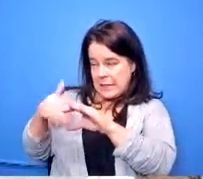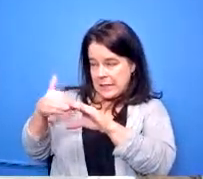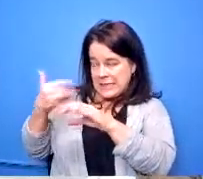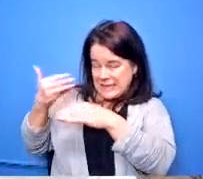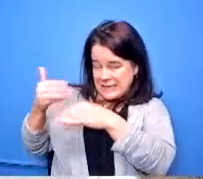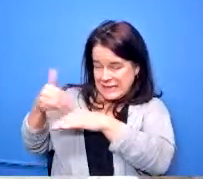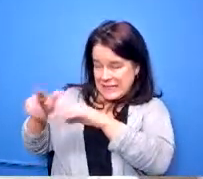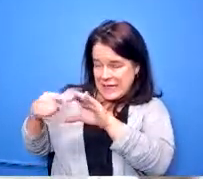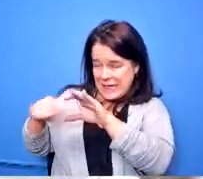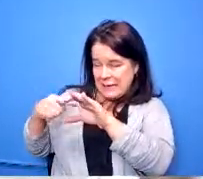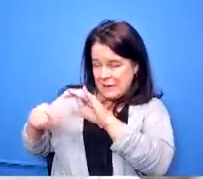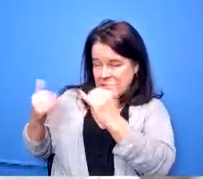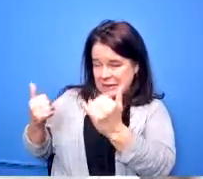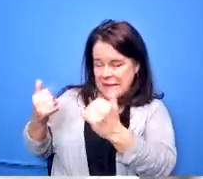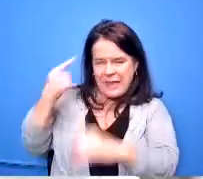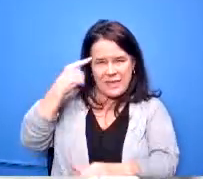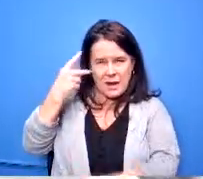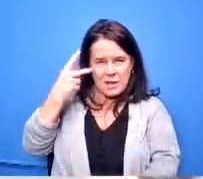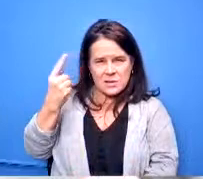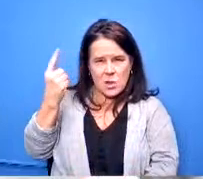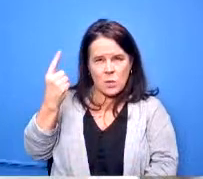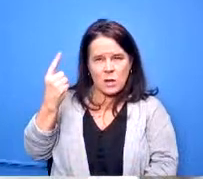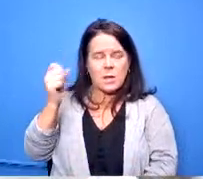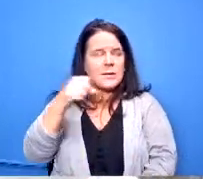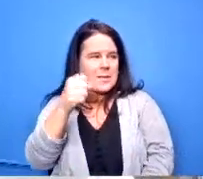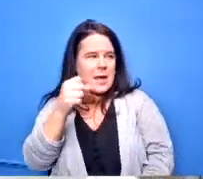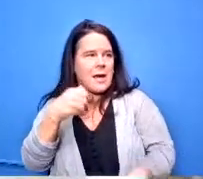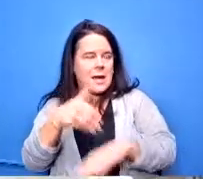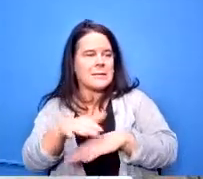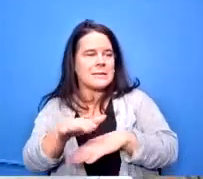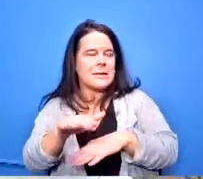i think i saw an email with that yeah i sent you last night